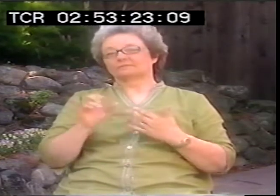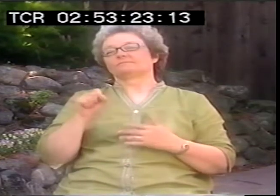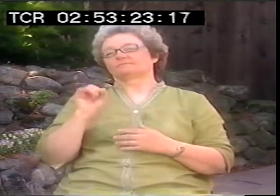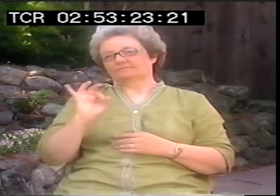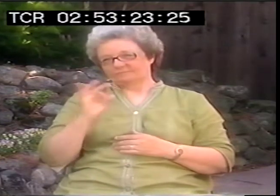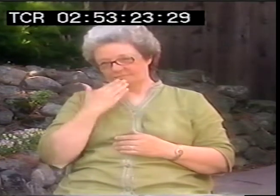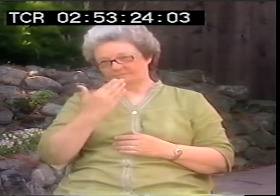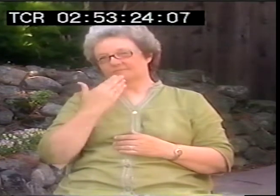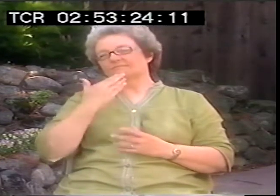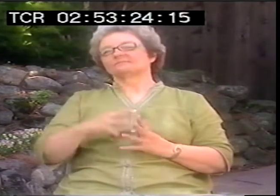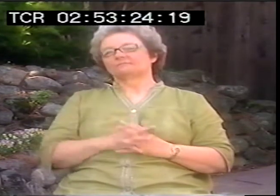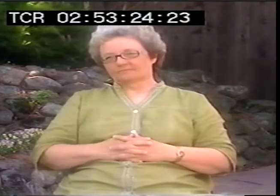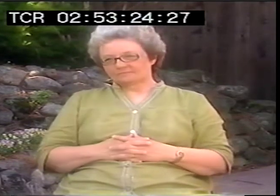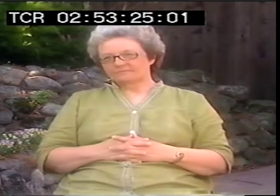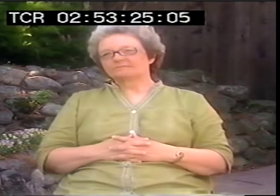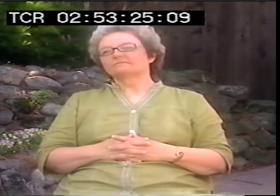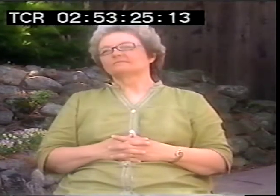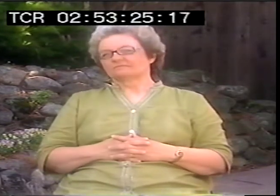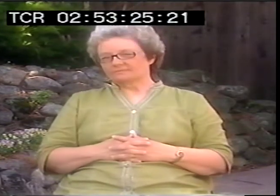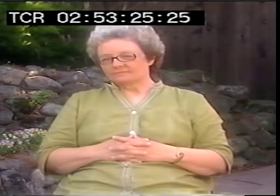Oh, that’s very nice, thank you